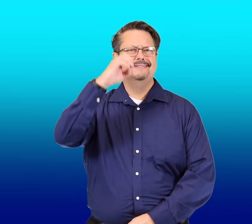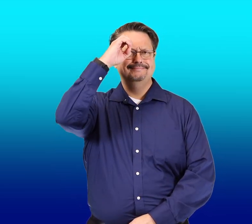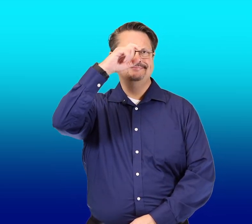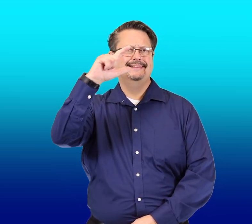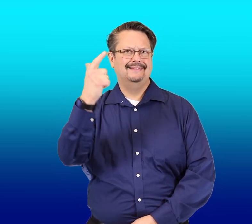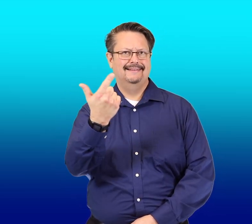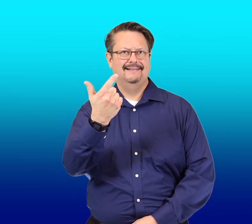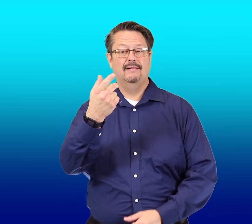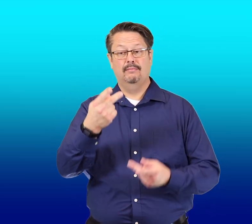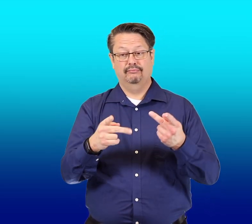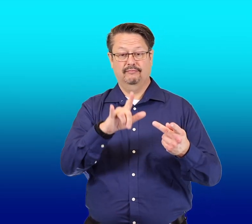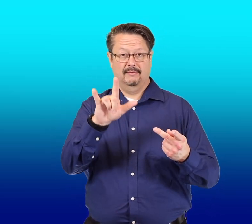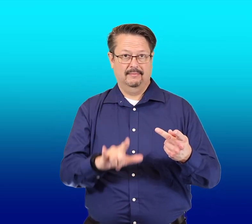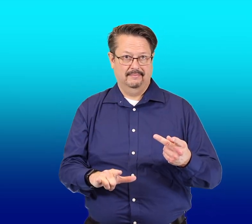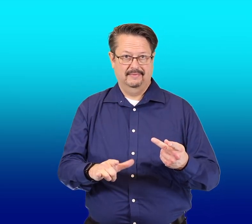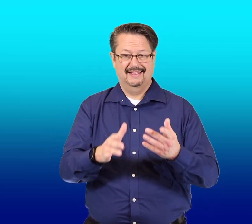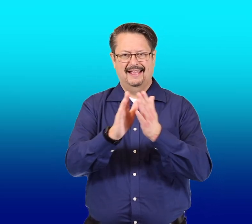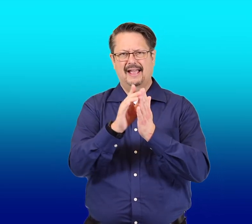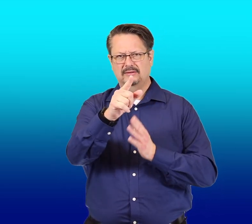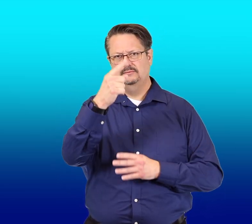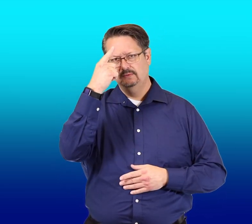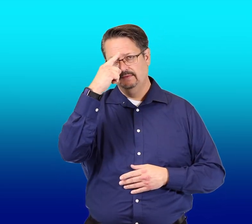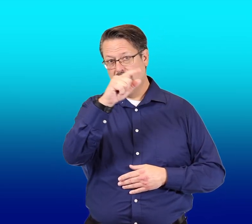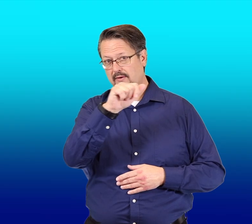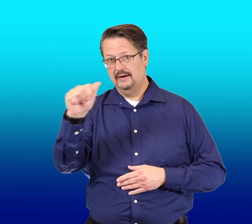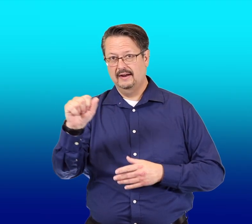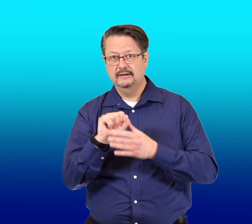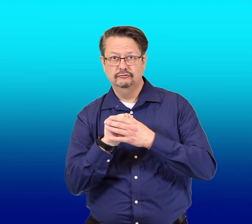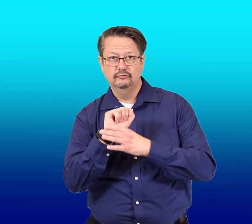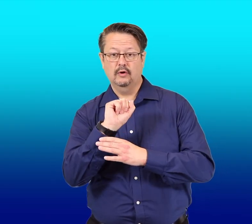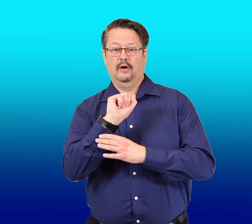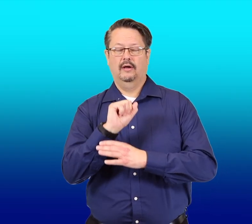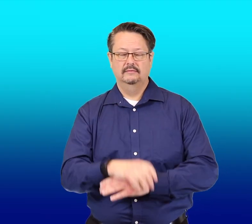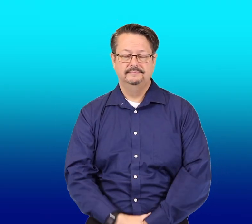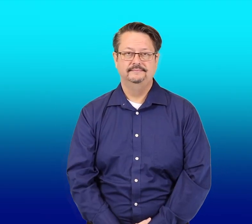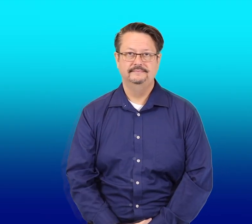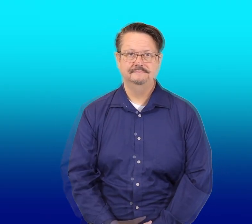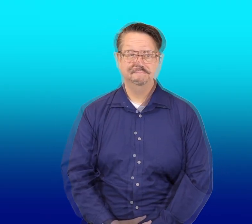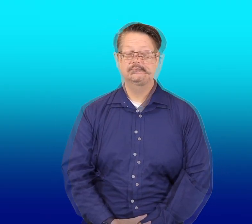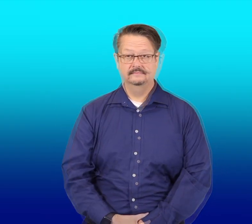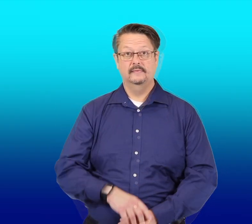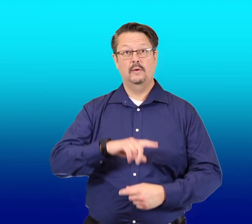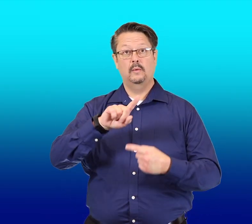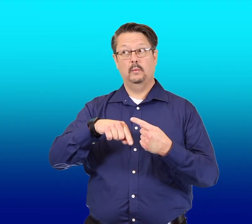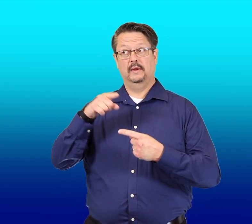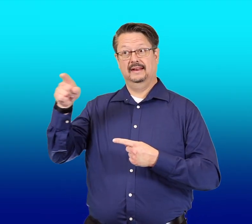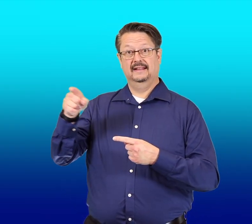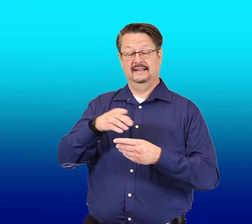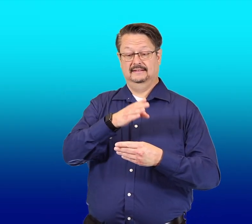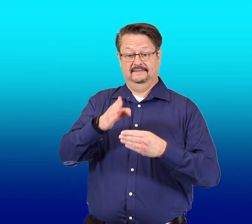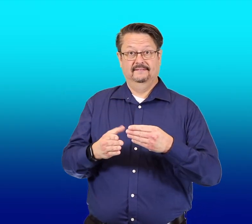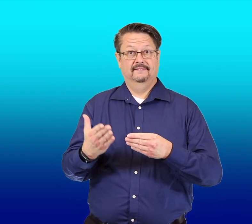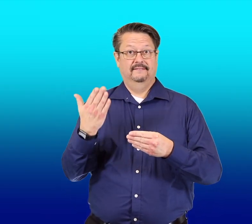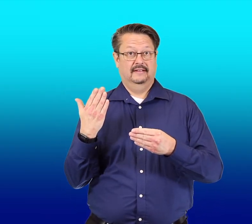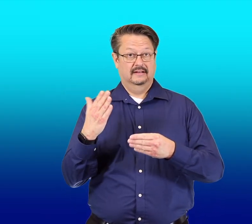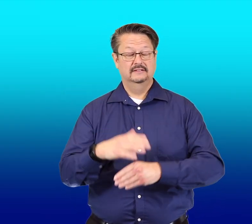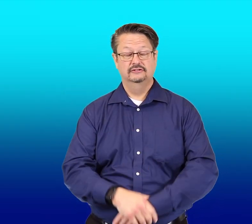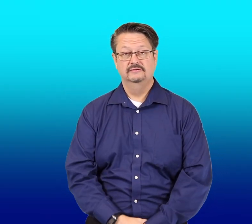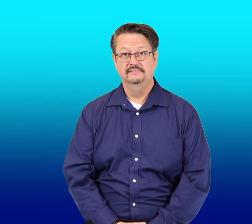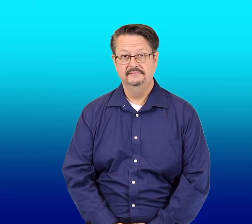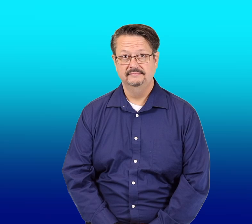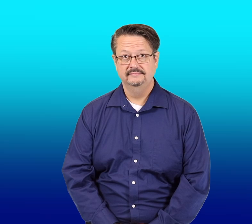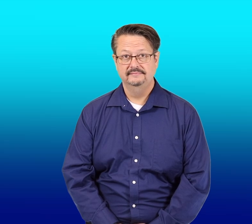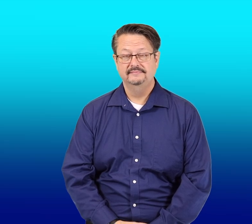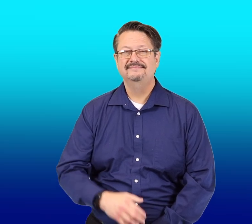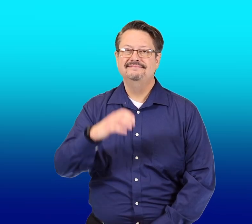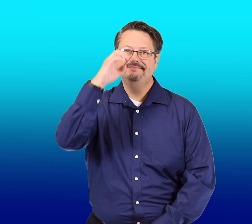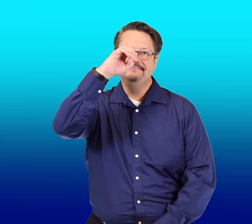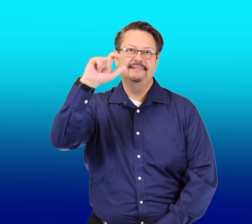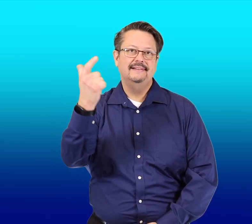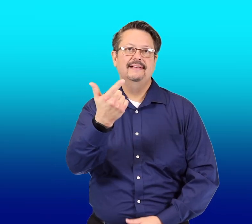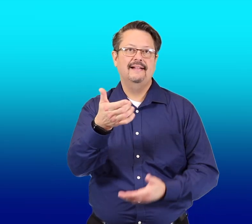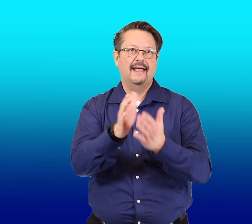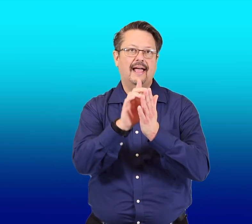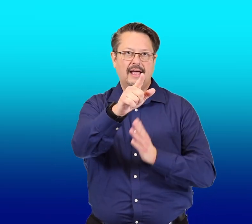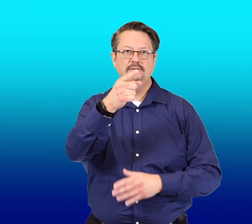he'll probably ask you for a straw. When he's finished, he'll ask for a napkin.